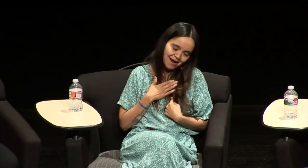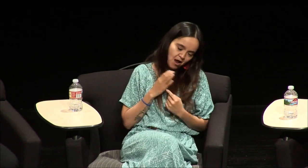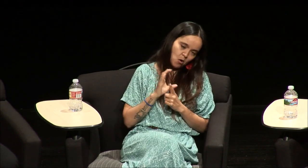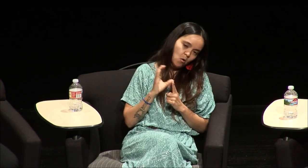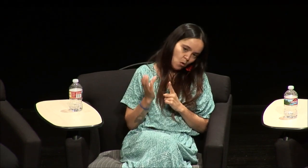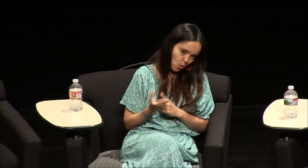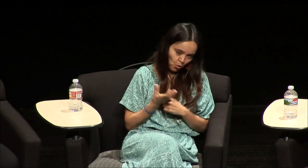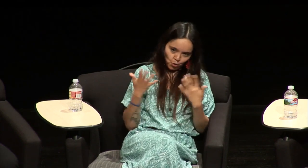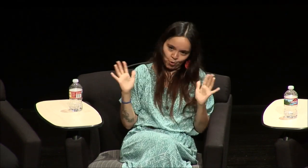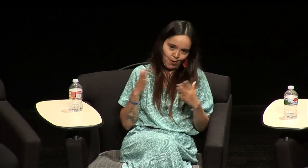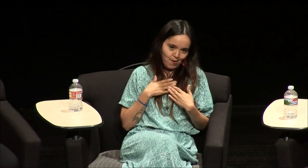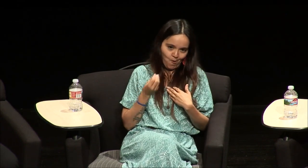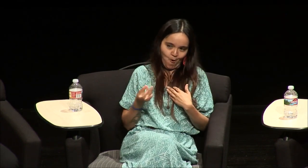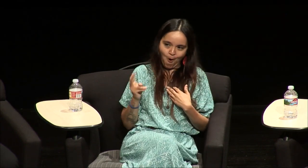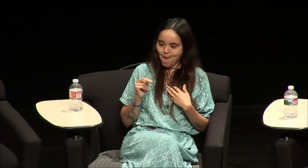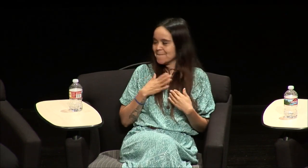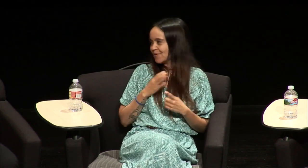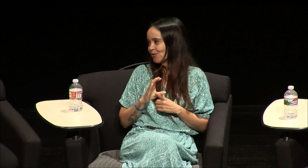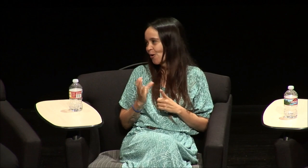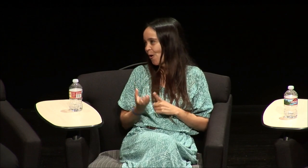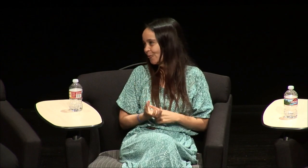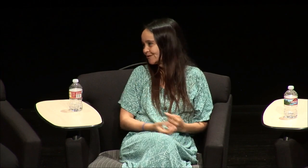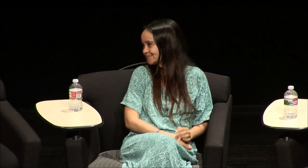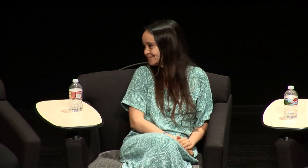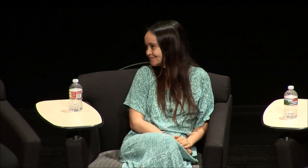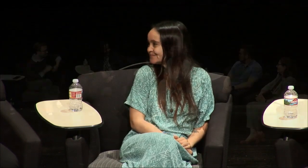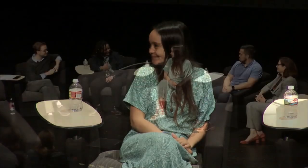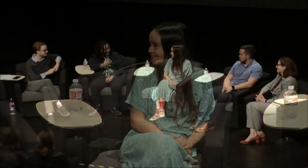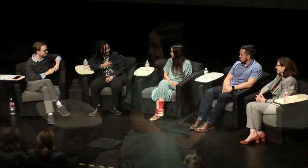to follow their cultures I can have my own culture.